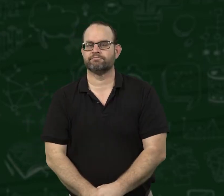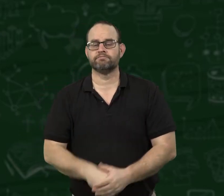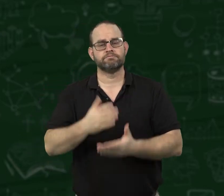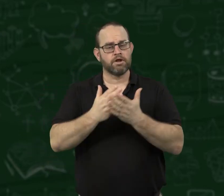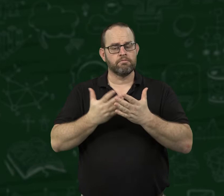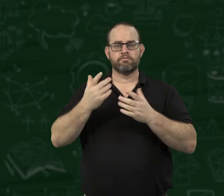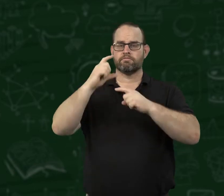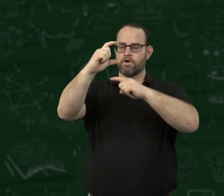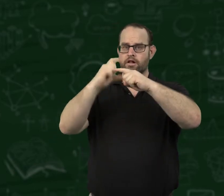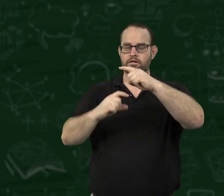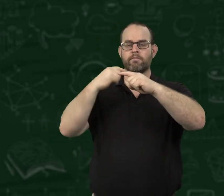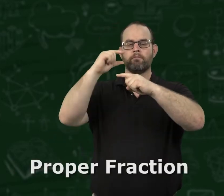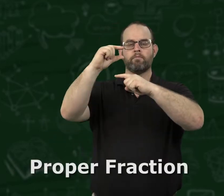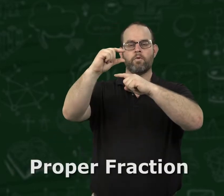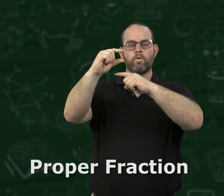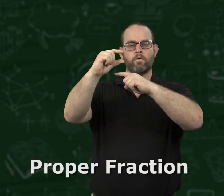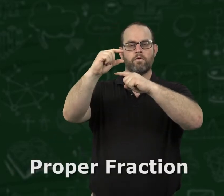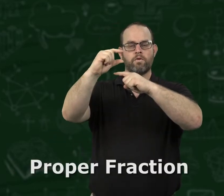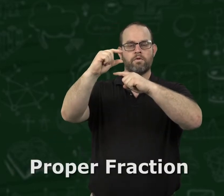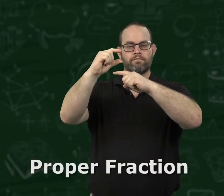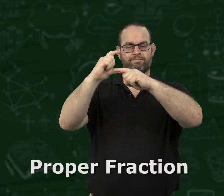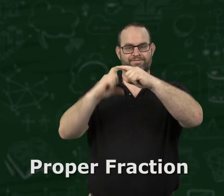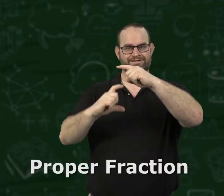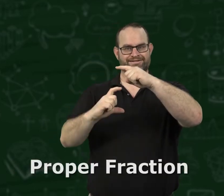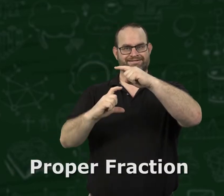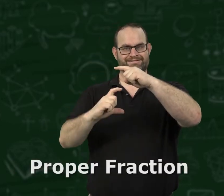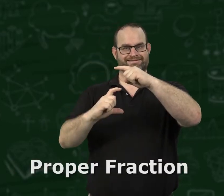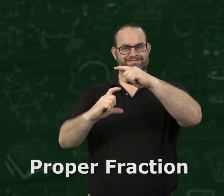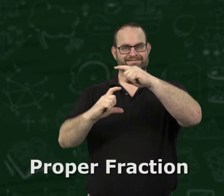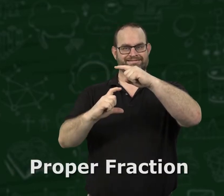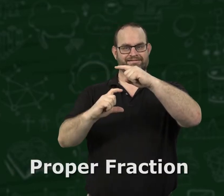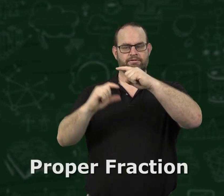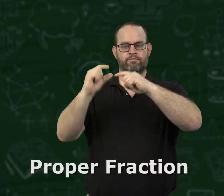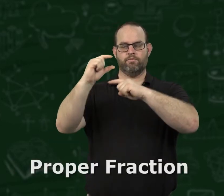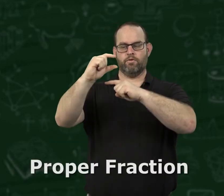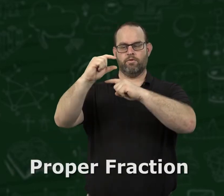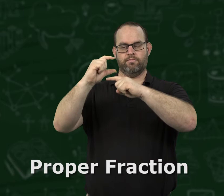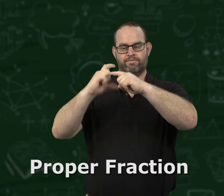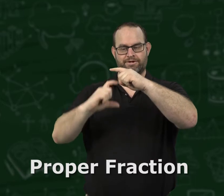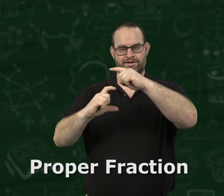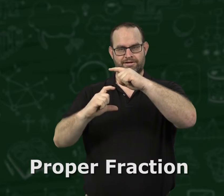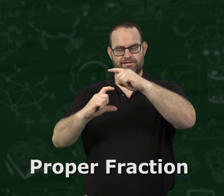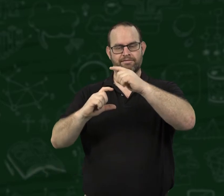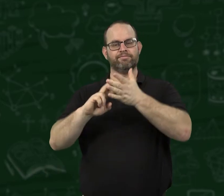A proper fraction is a numerator that is less than the denominator.